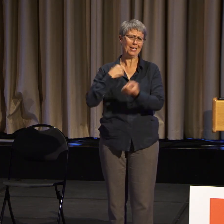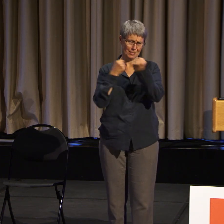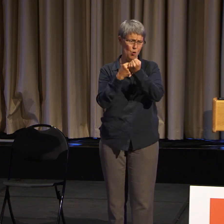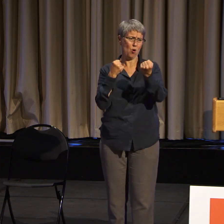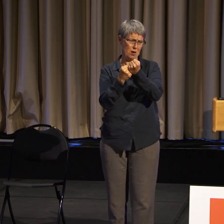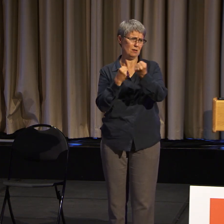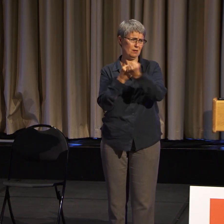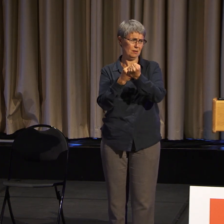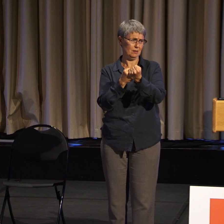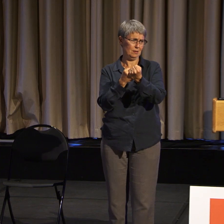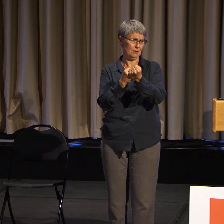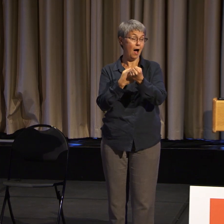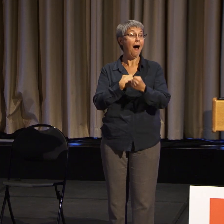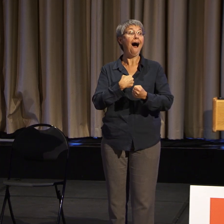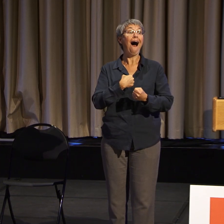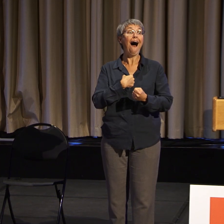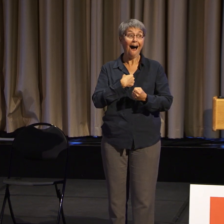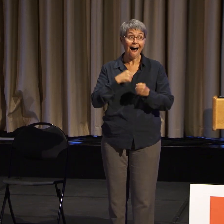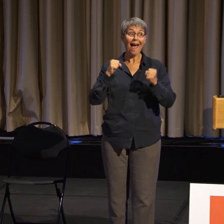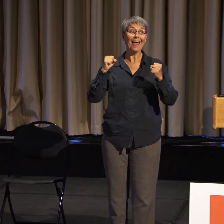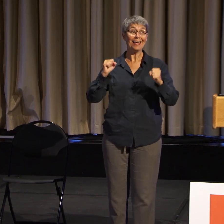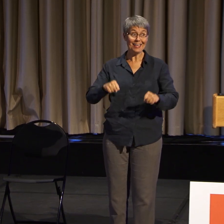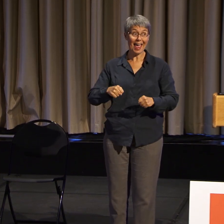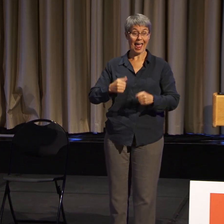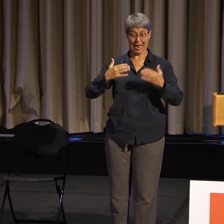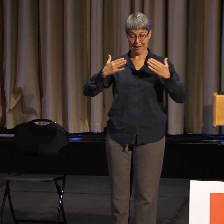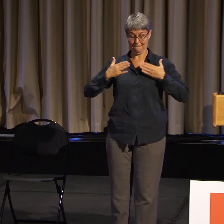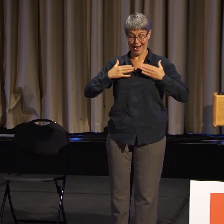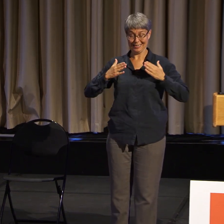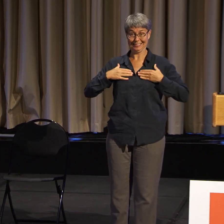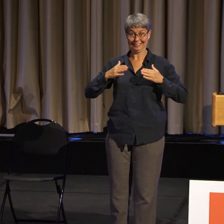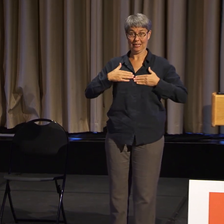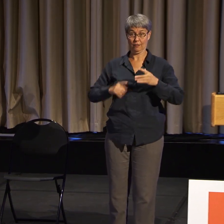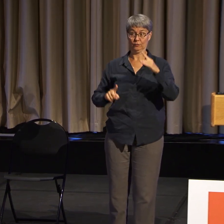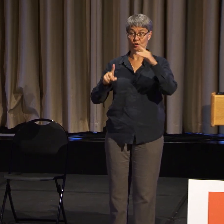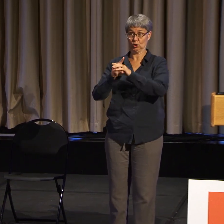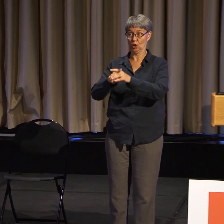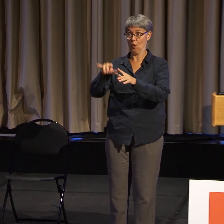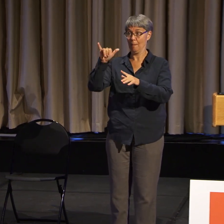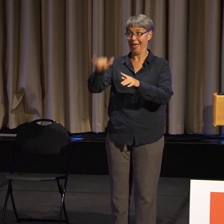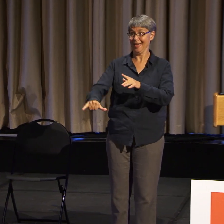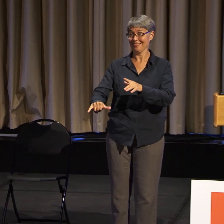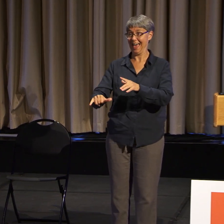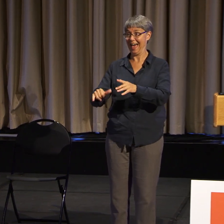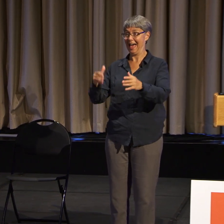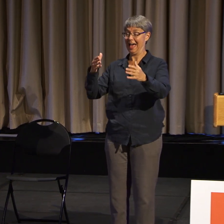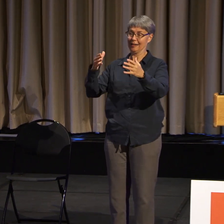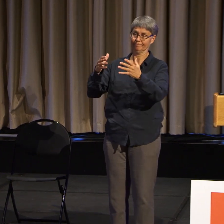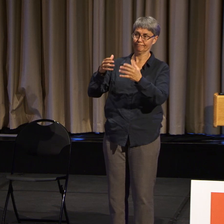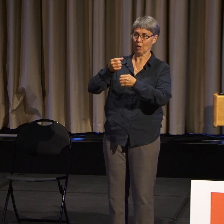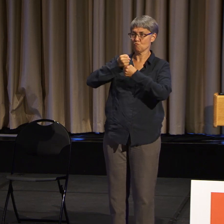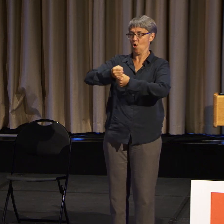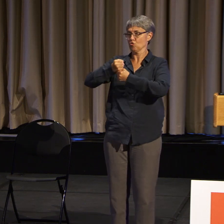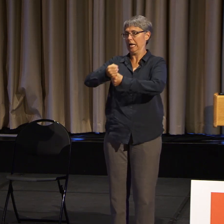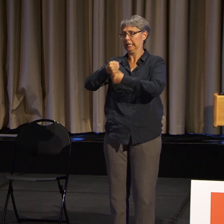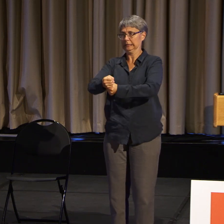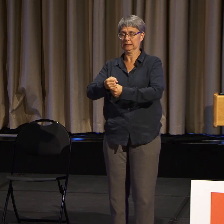and put my body on the line. Not all of us can do that. Not all of us don't want to do that.